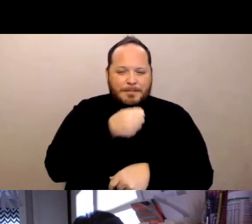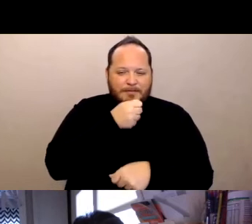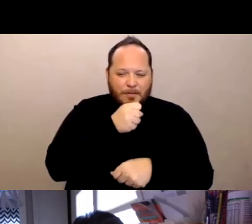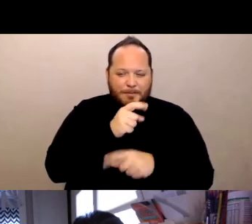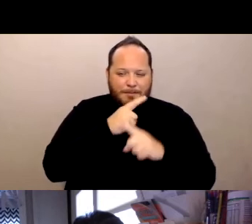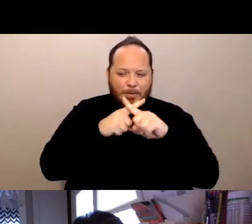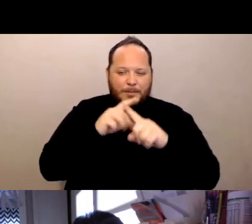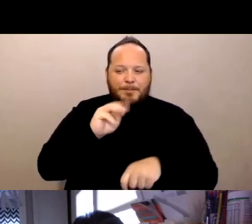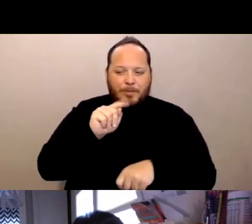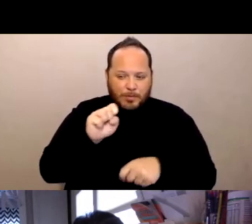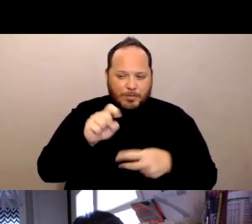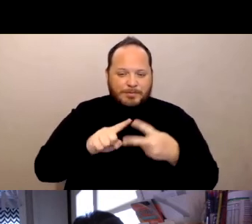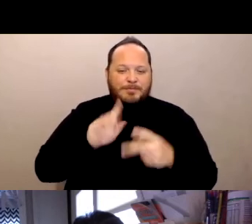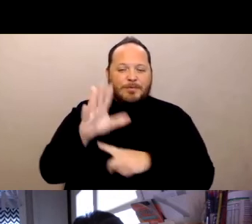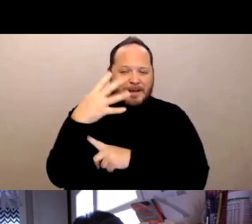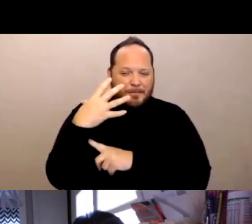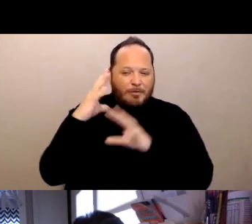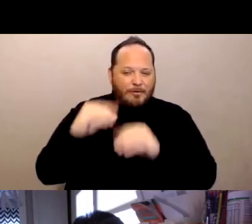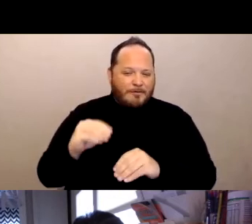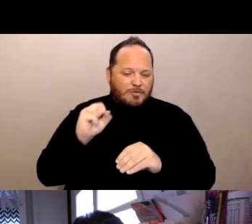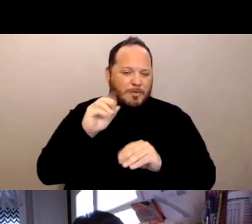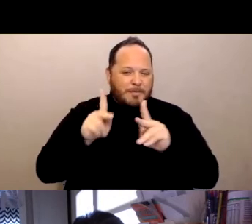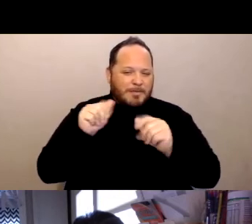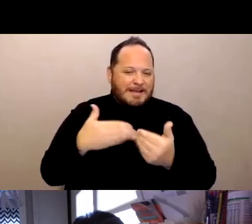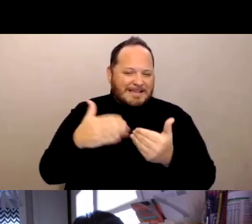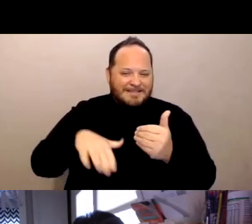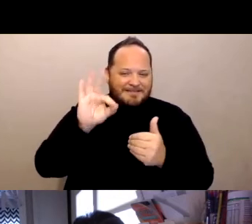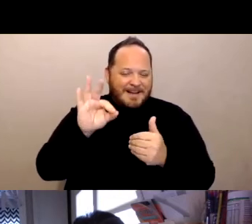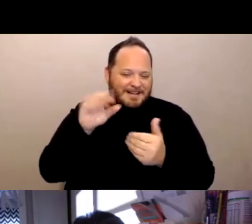so people can easily find the ASL interpreter. Next.